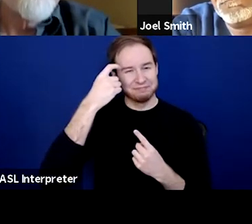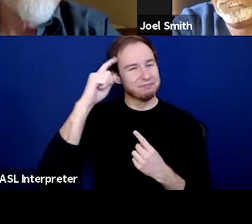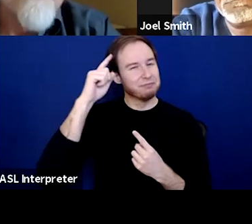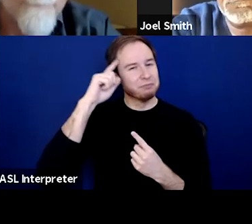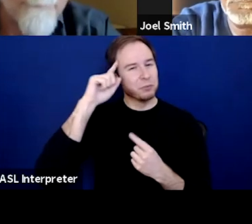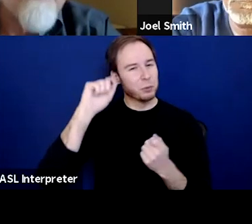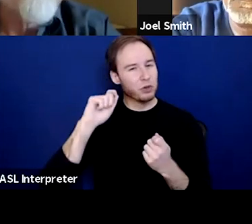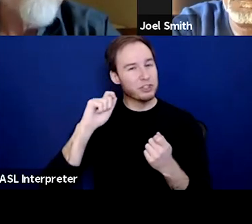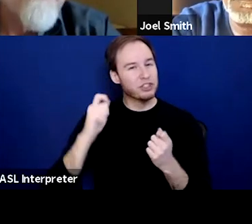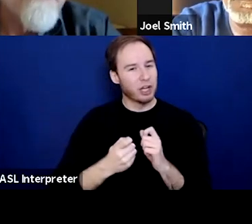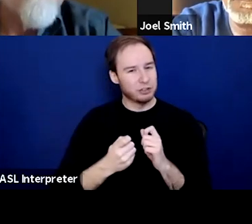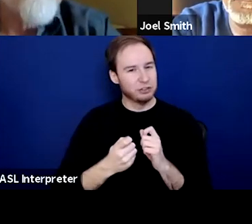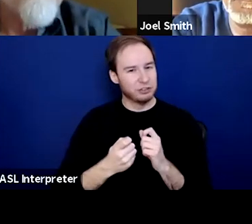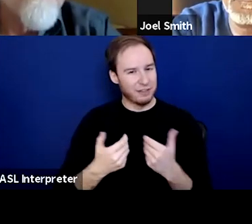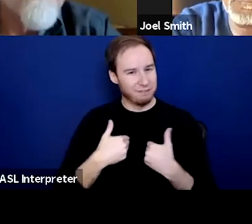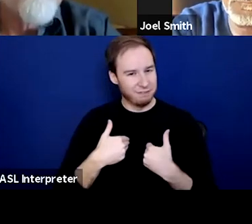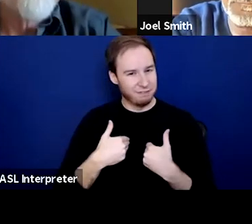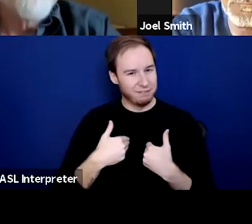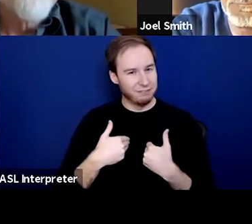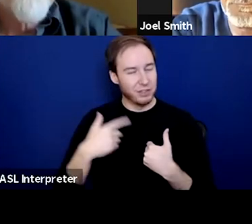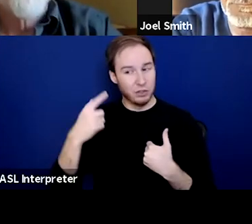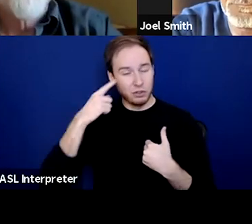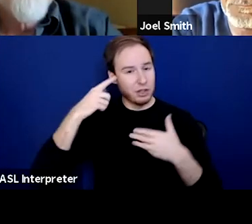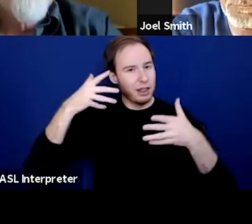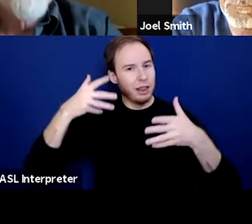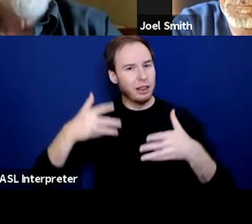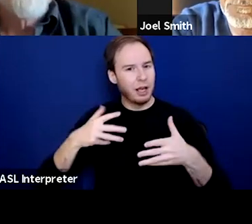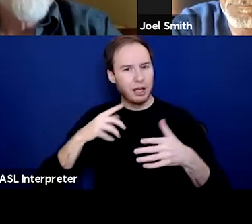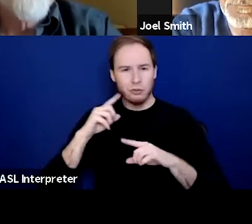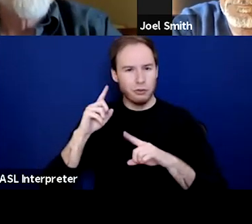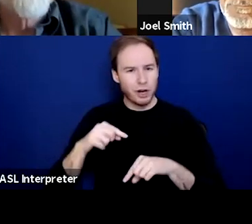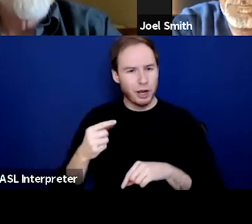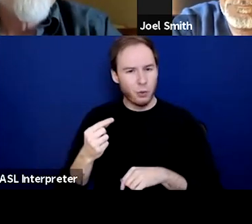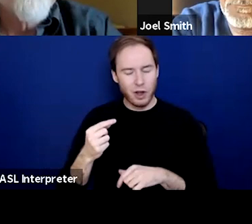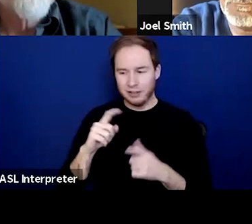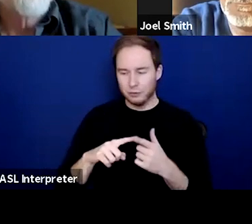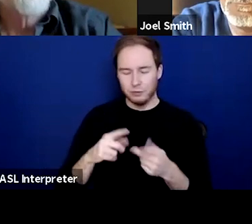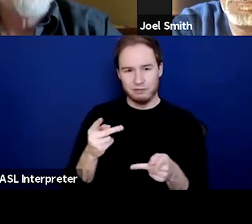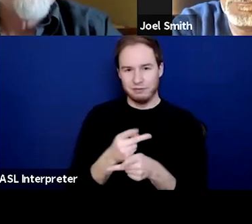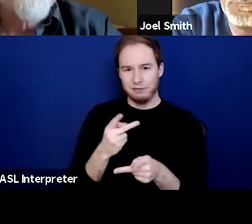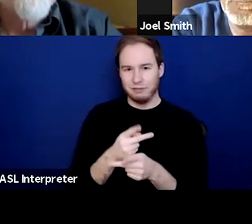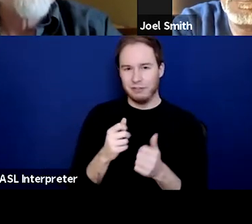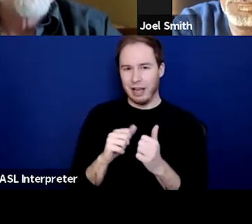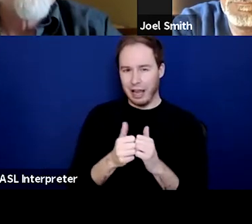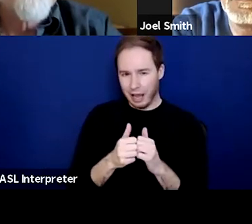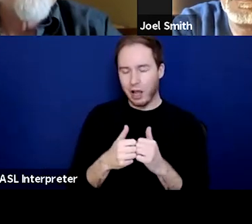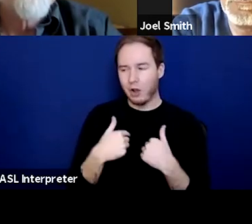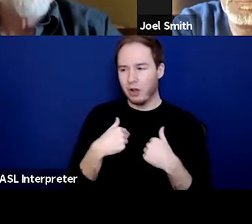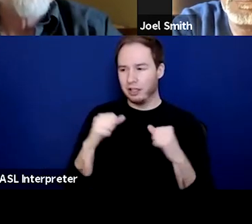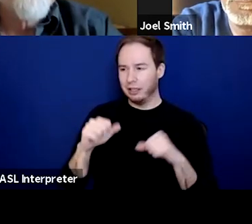And now what's left for you to do, is to figure out how you can deal with the trauma responses